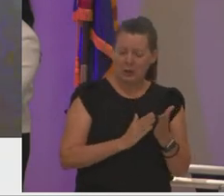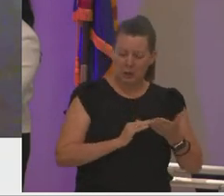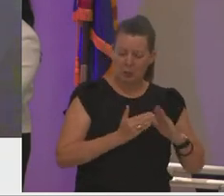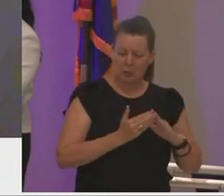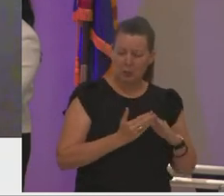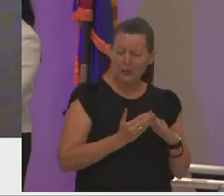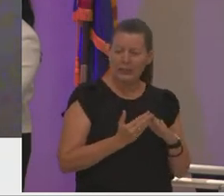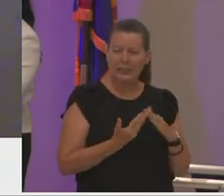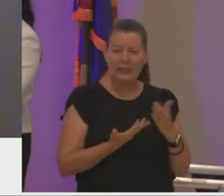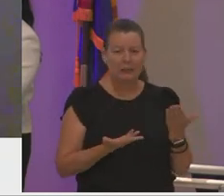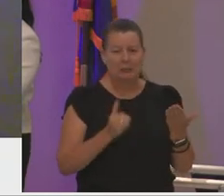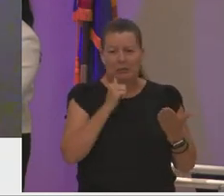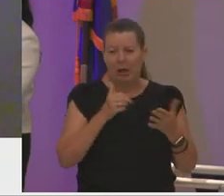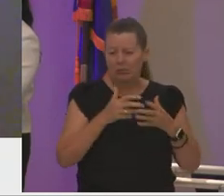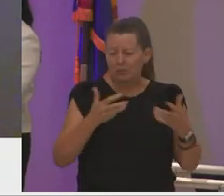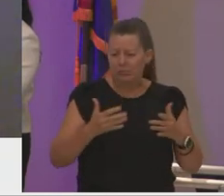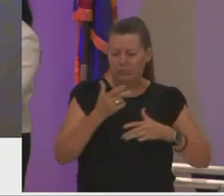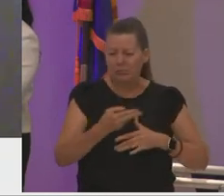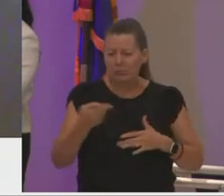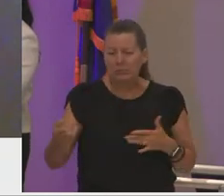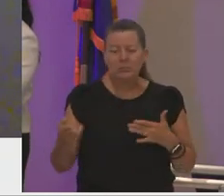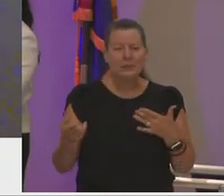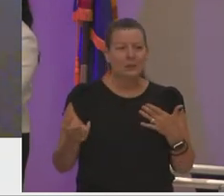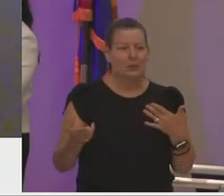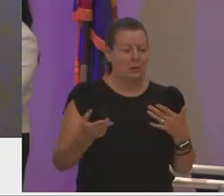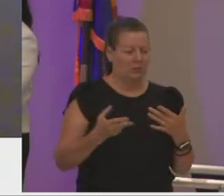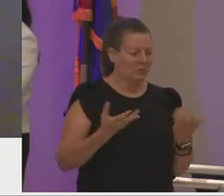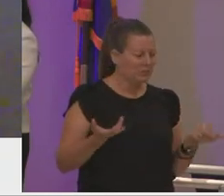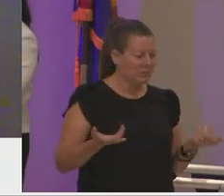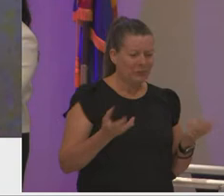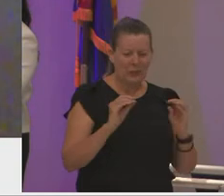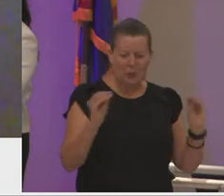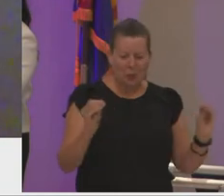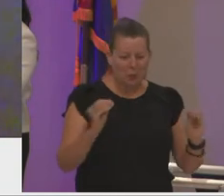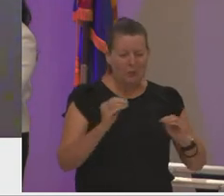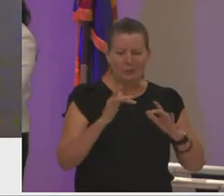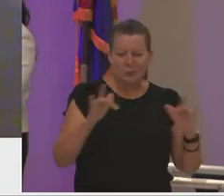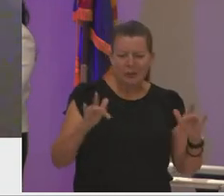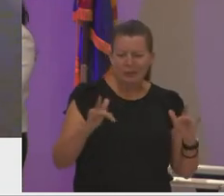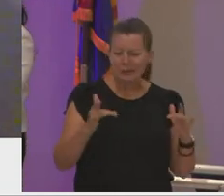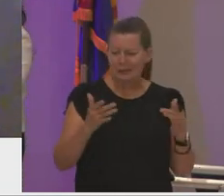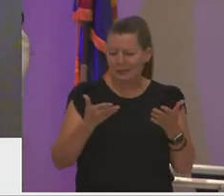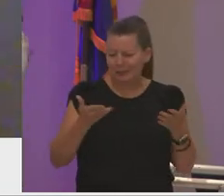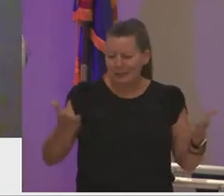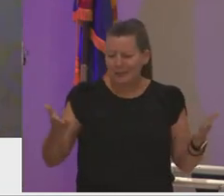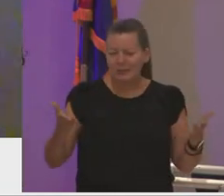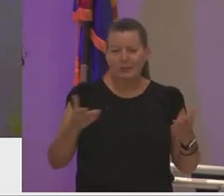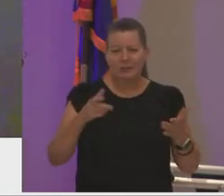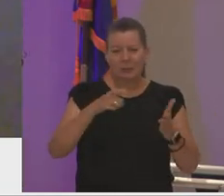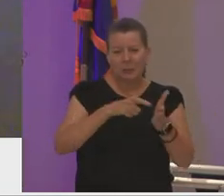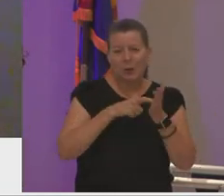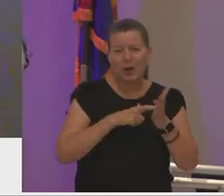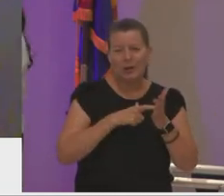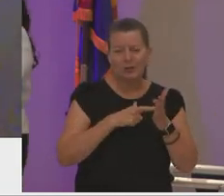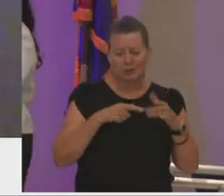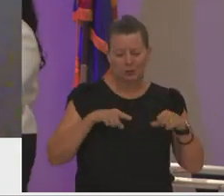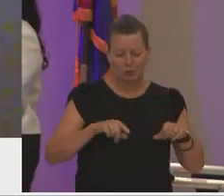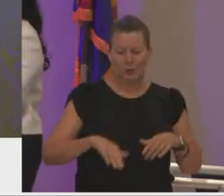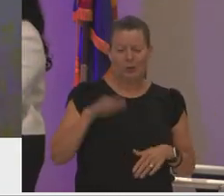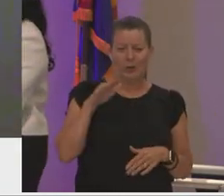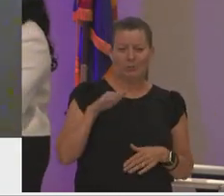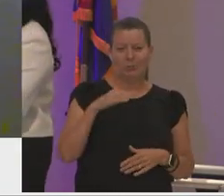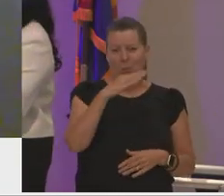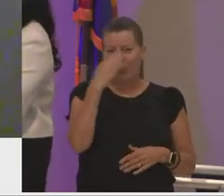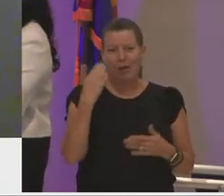no access to fine art resources spaces or supplies growing up being a black american often means that